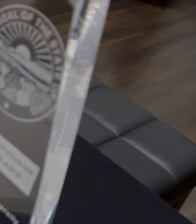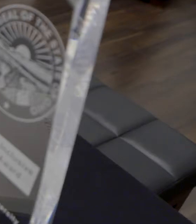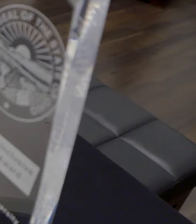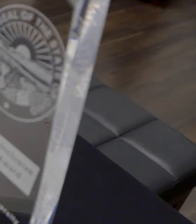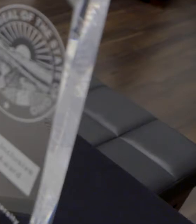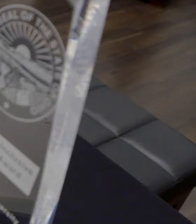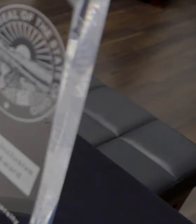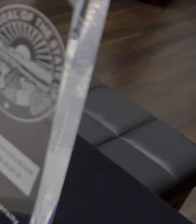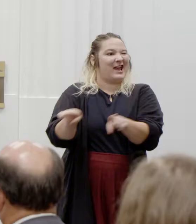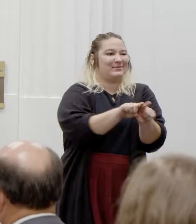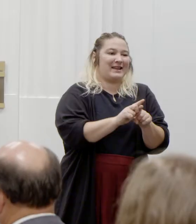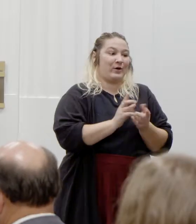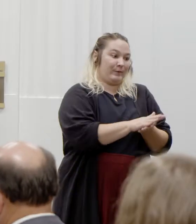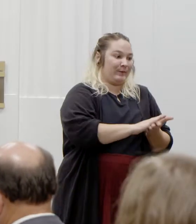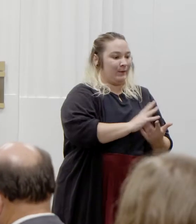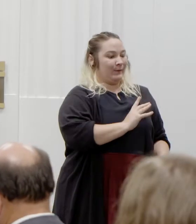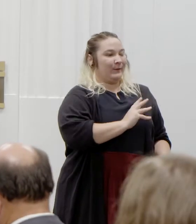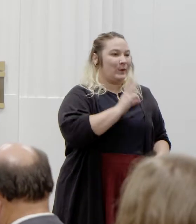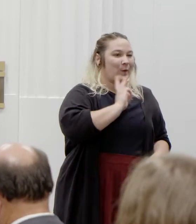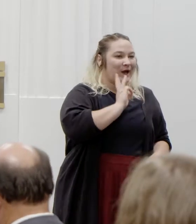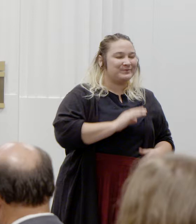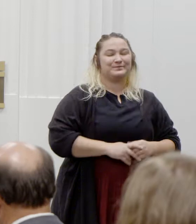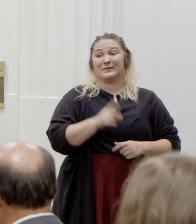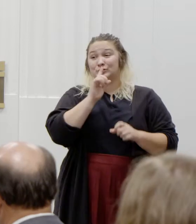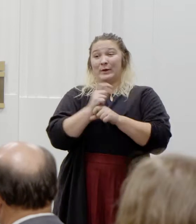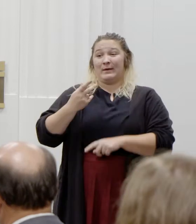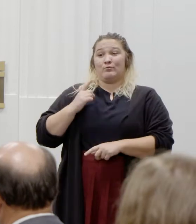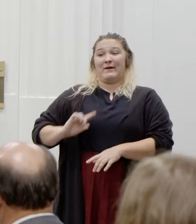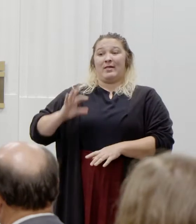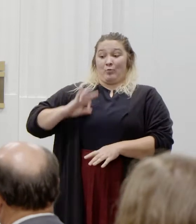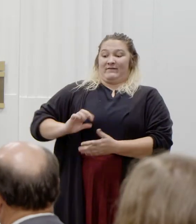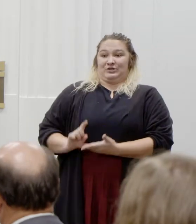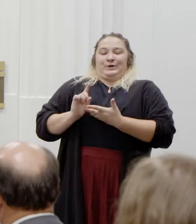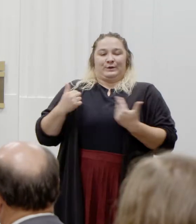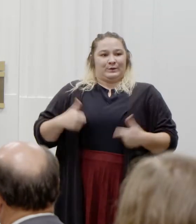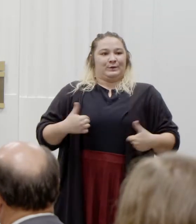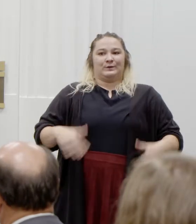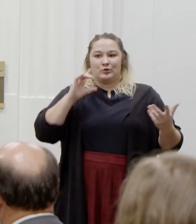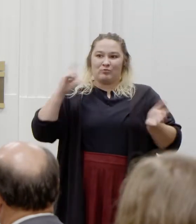We are pleased to be here. It's such a great privilege for The Ohio State University to be recognized as an inclusive workplace